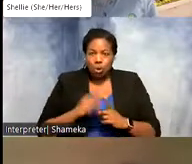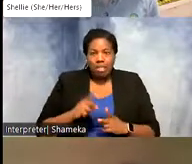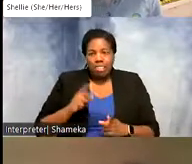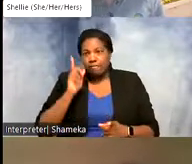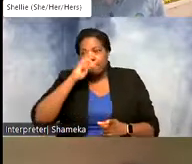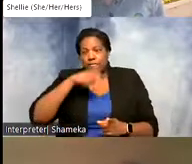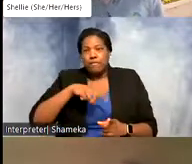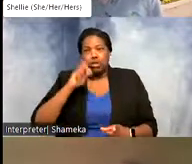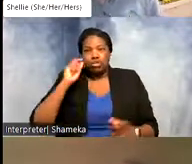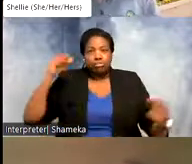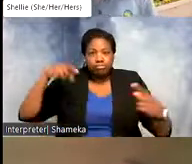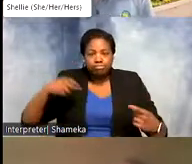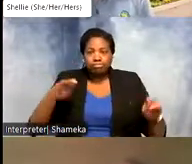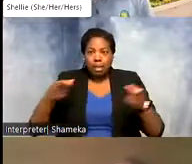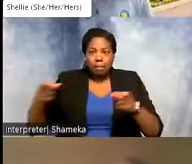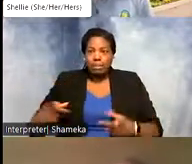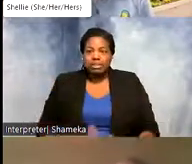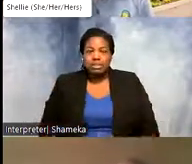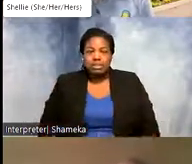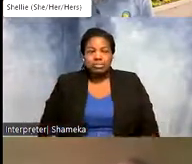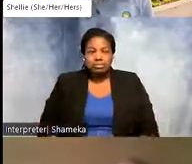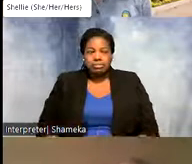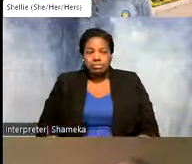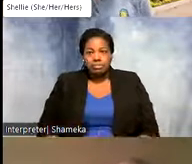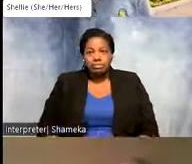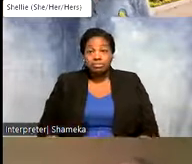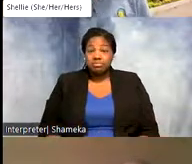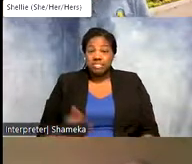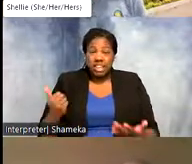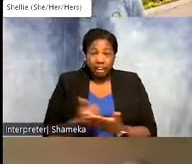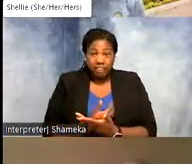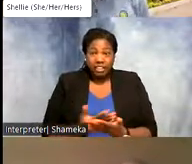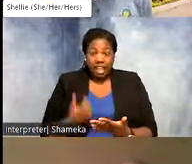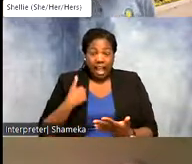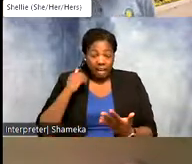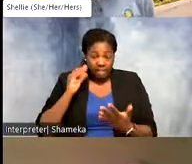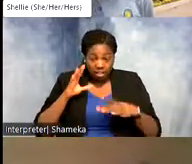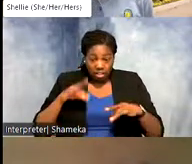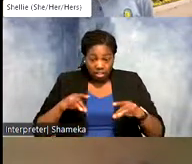depending on the type of tag. >>Shellie: that's really really cool. So everything I have learned about coding all